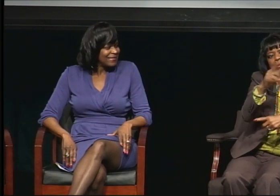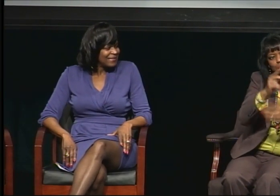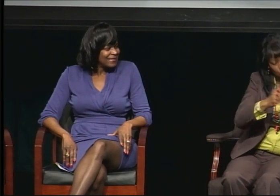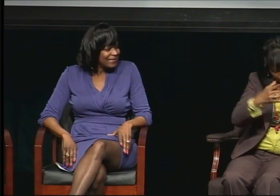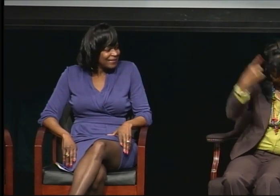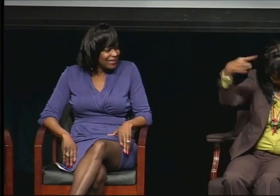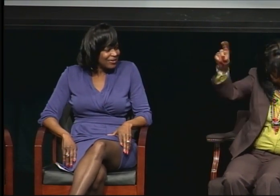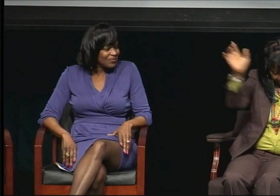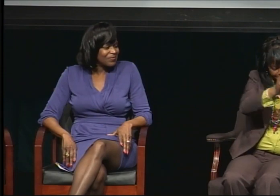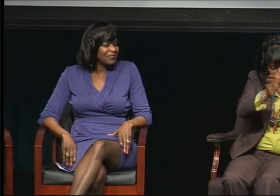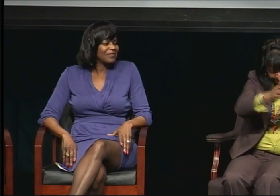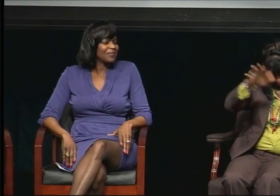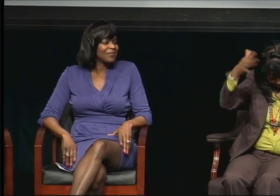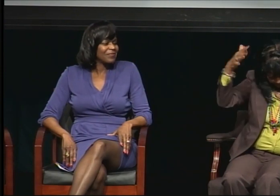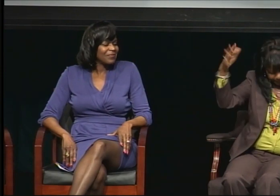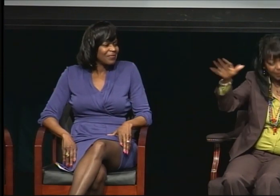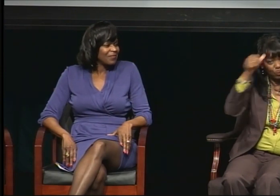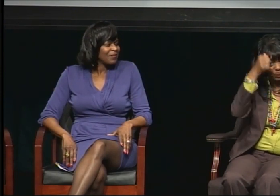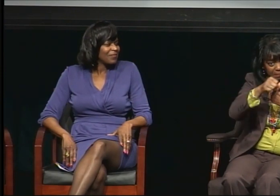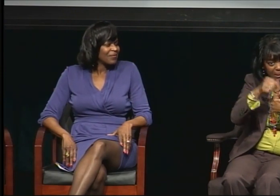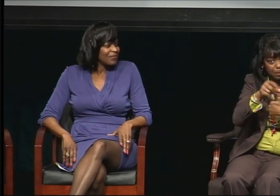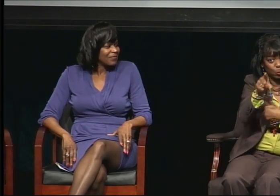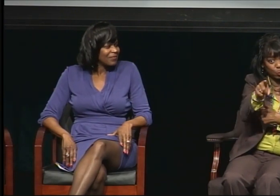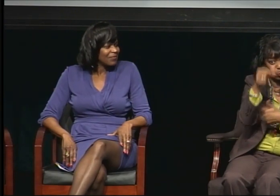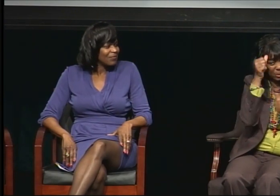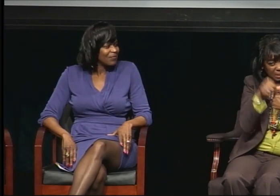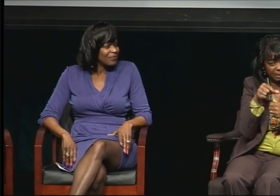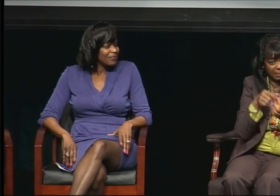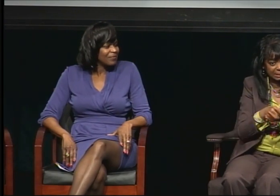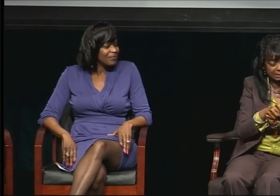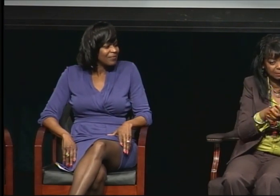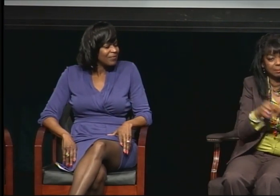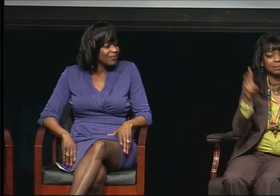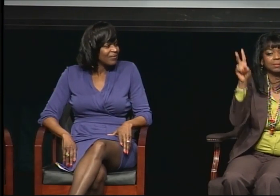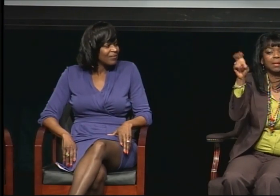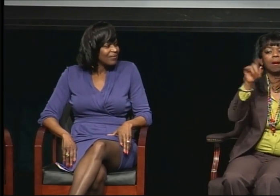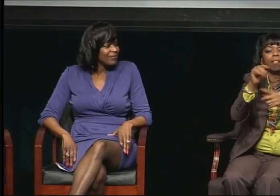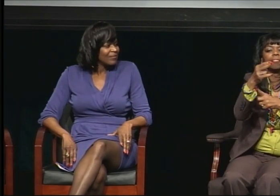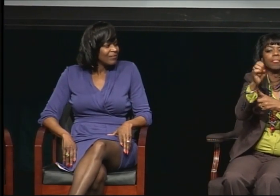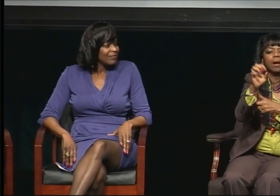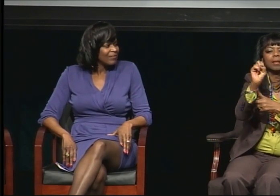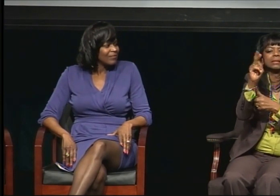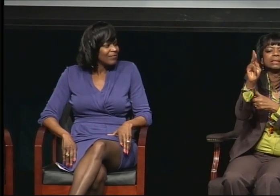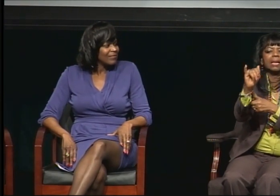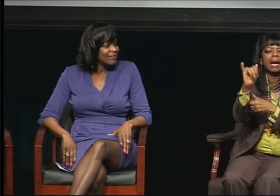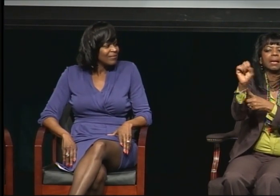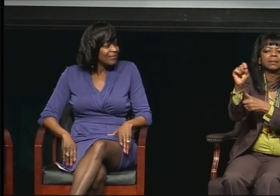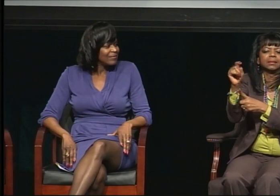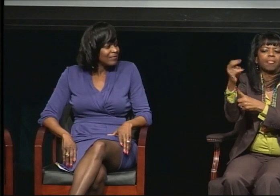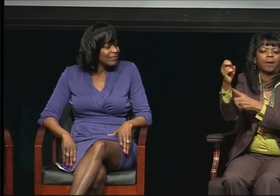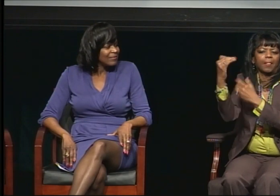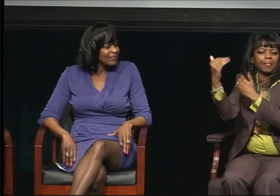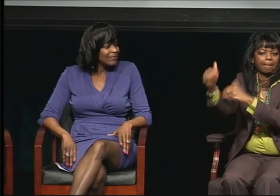That the sky is the limit. And Dr. Rosen always emphasized that,